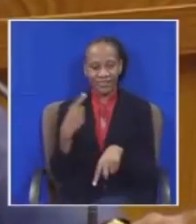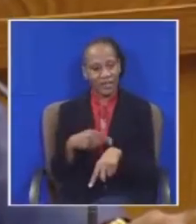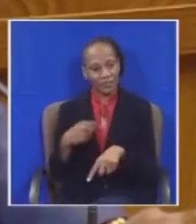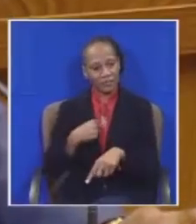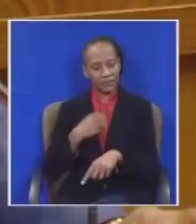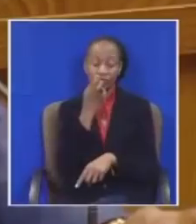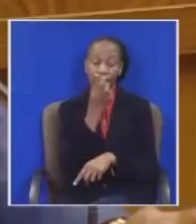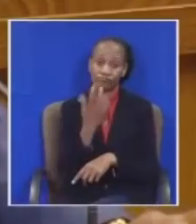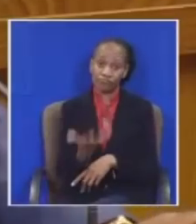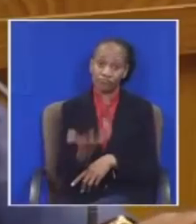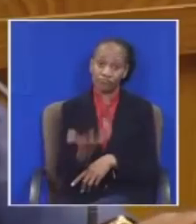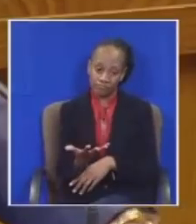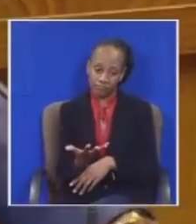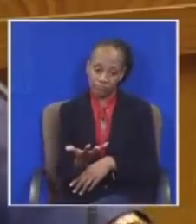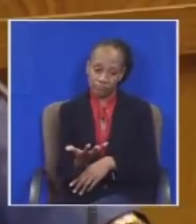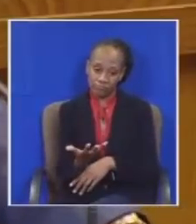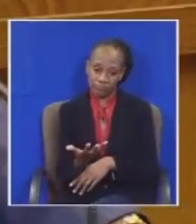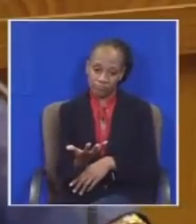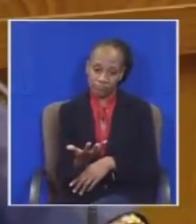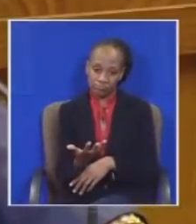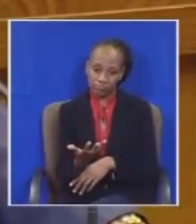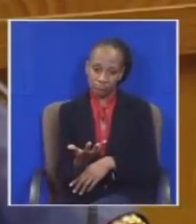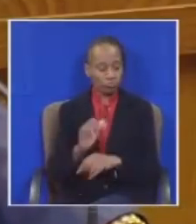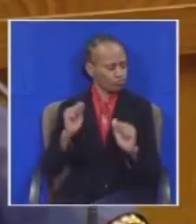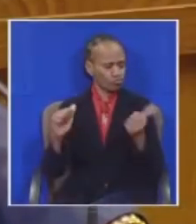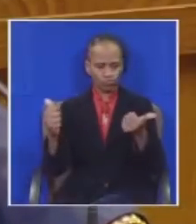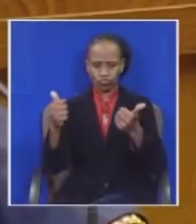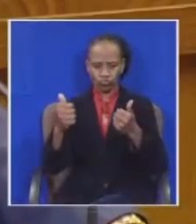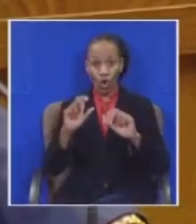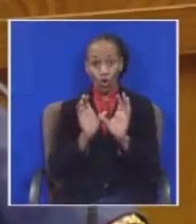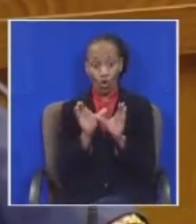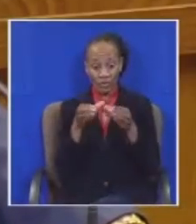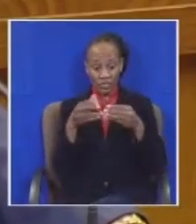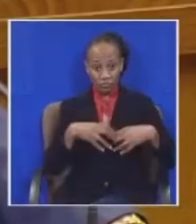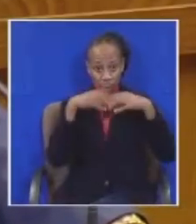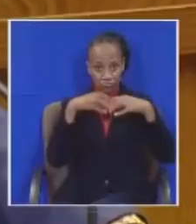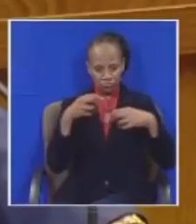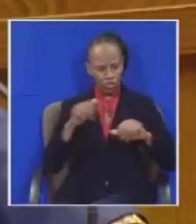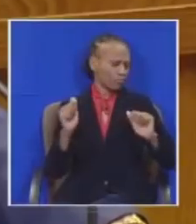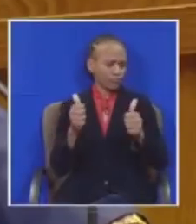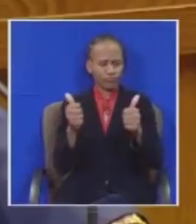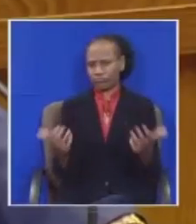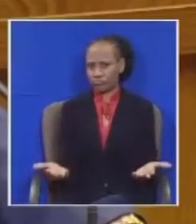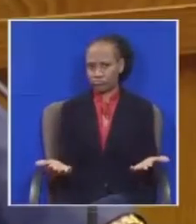I am ready to establish a commission of inquiry judicial one